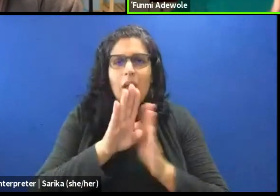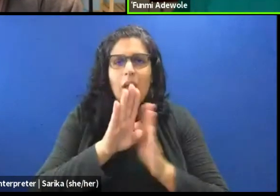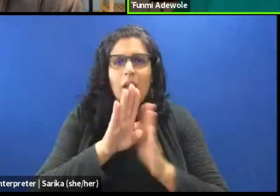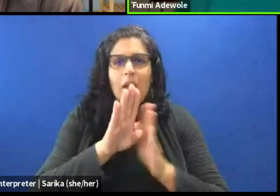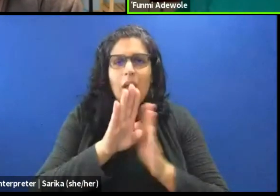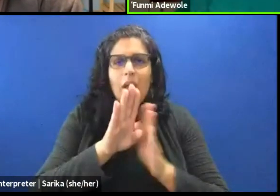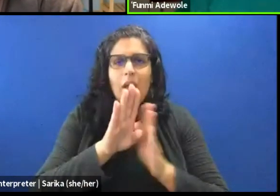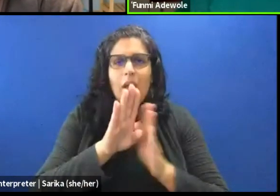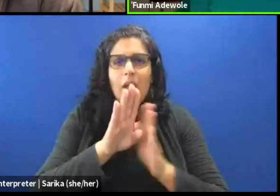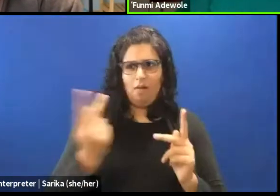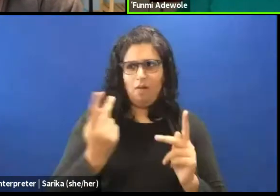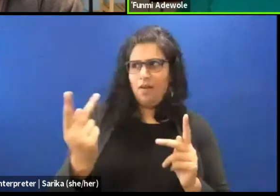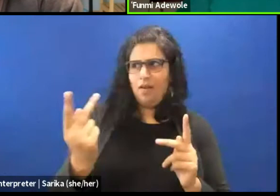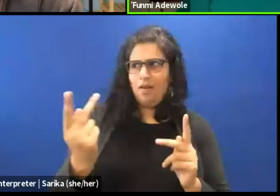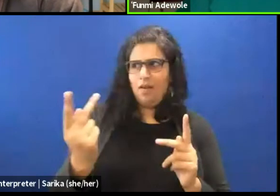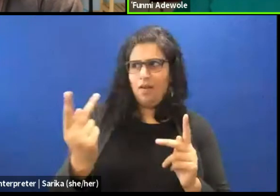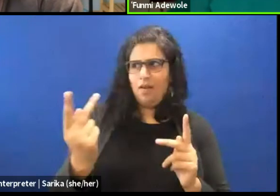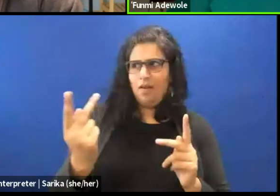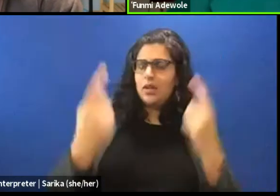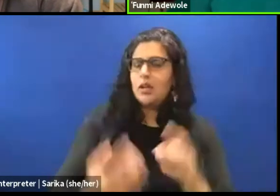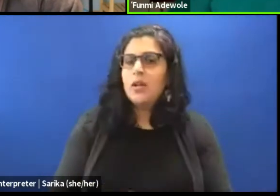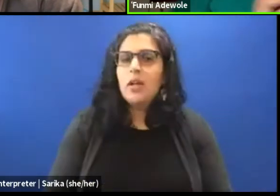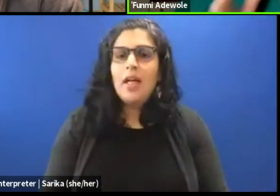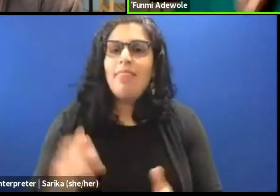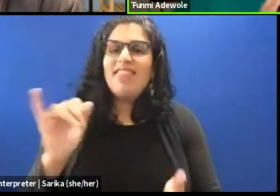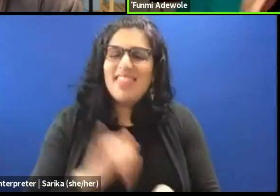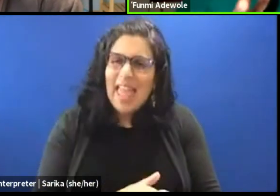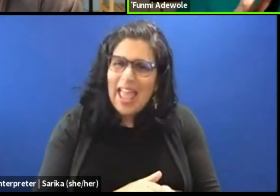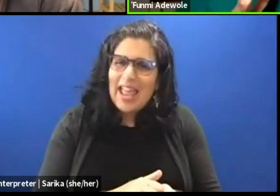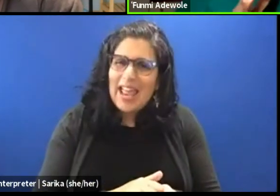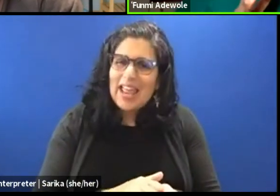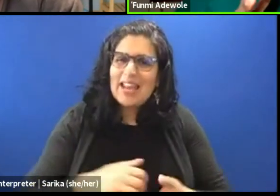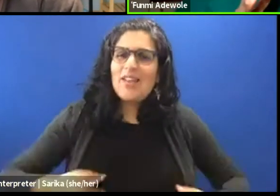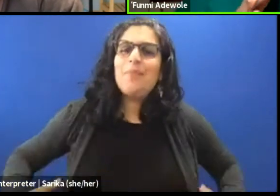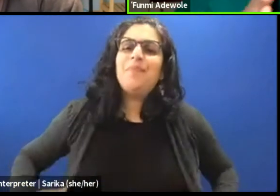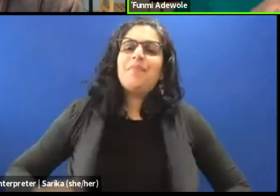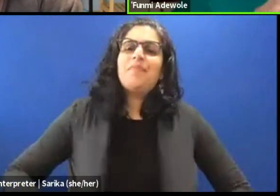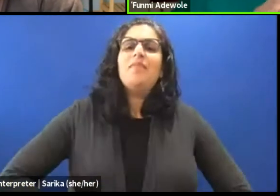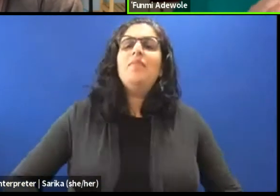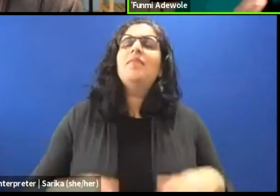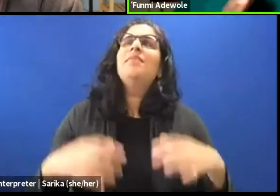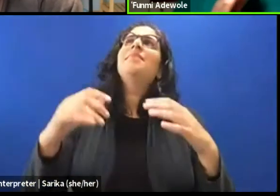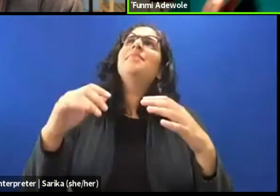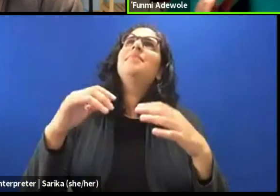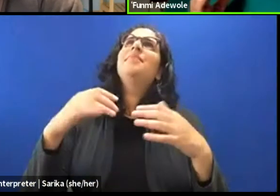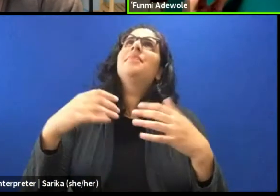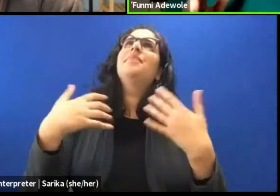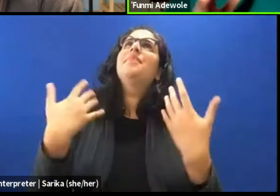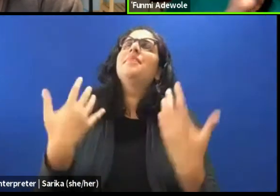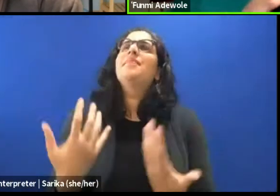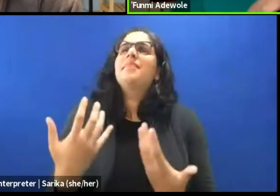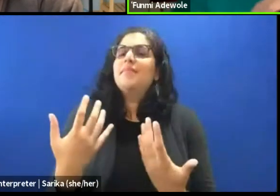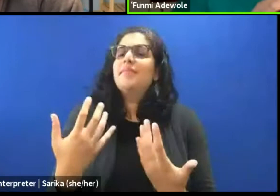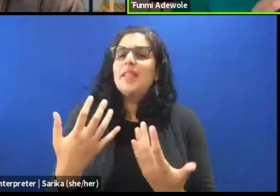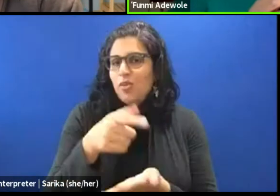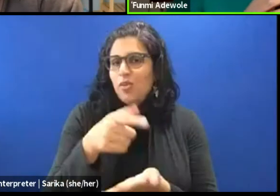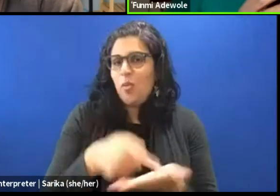So I would say that's what, those are the things that sort of developed me as a dramaturge,